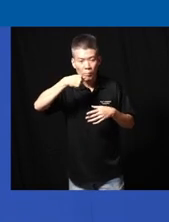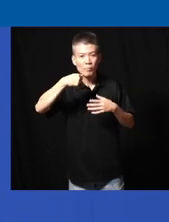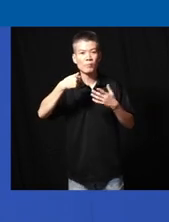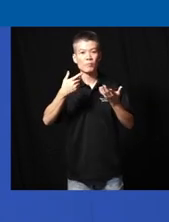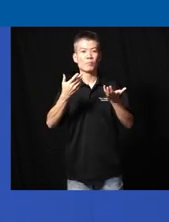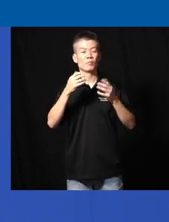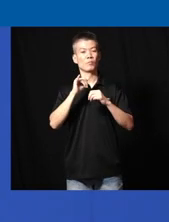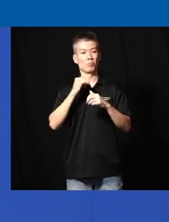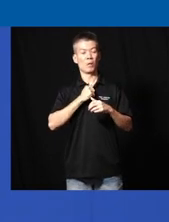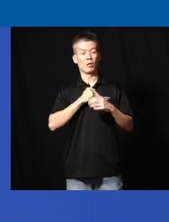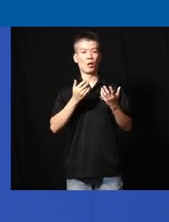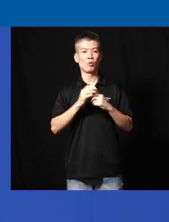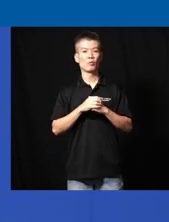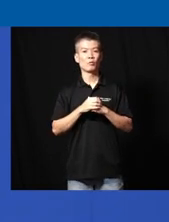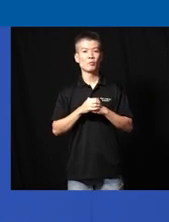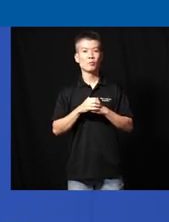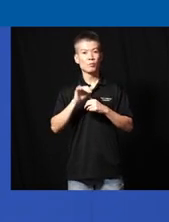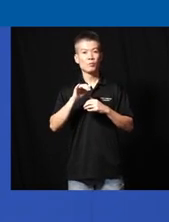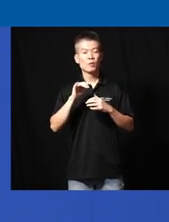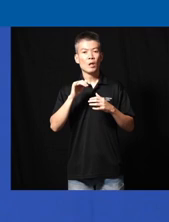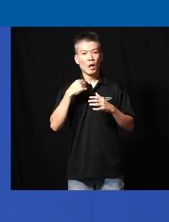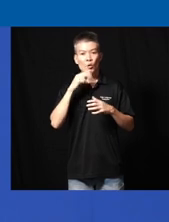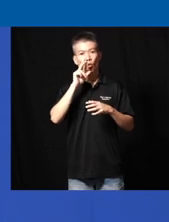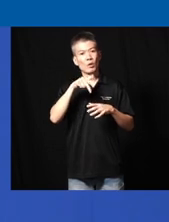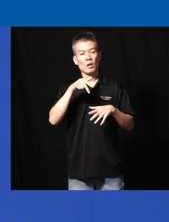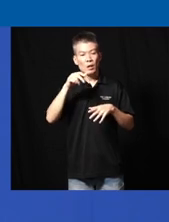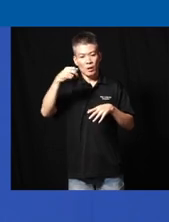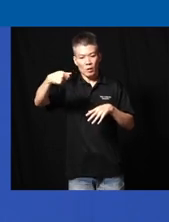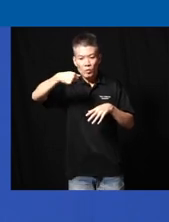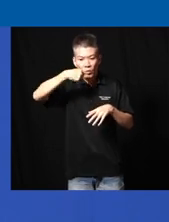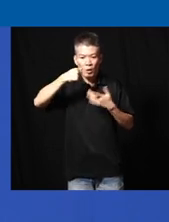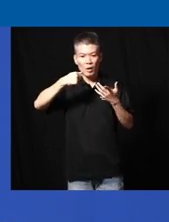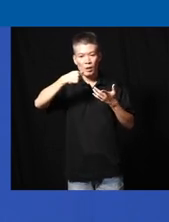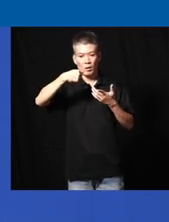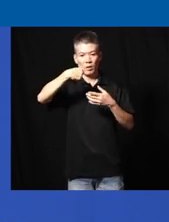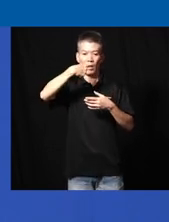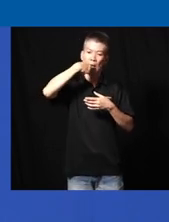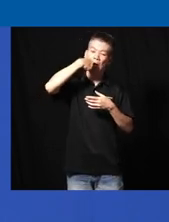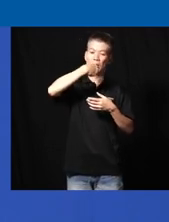know eat it myself and yeah and I don't have the spoon that will you know incorrectly aim to the